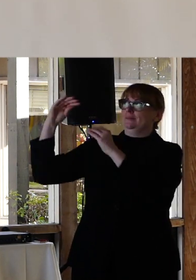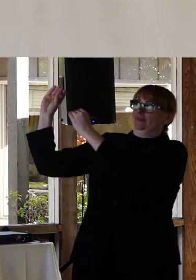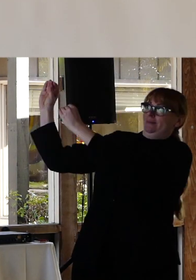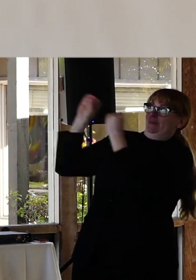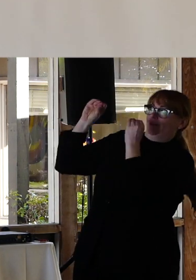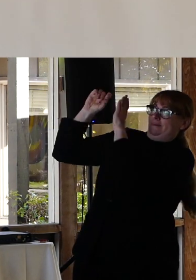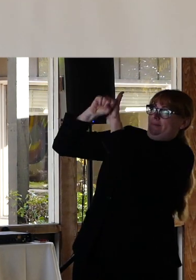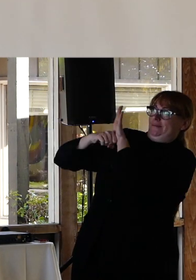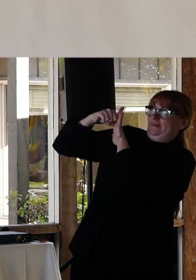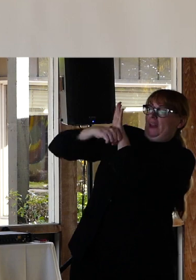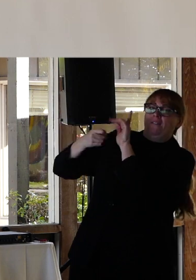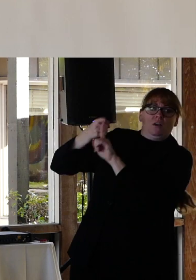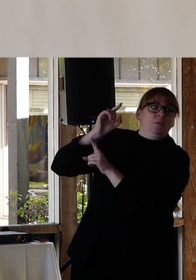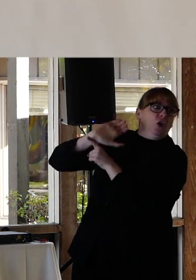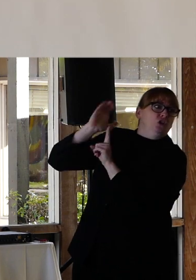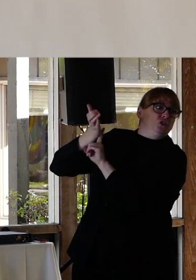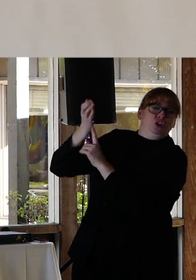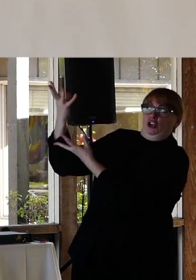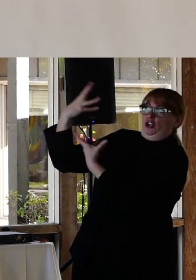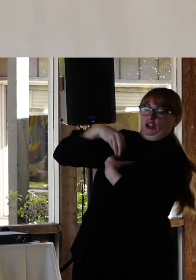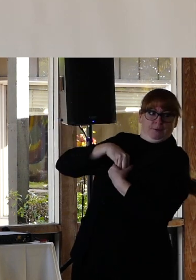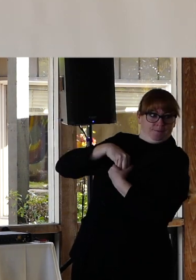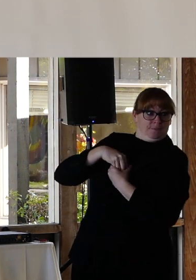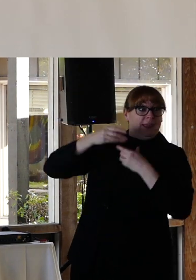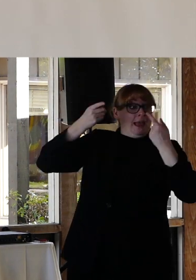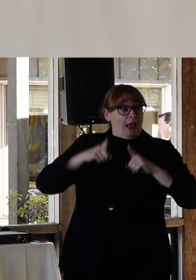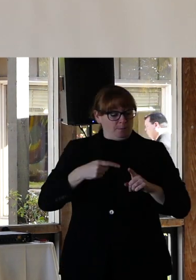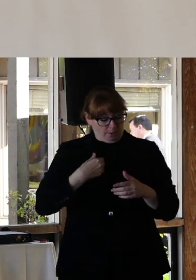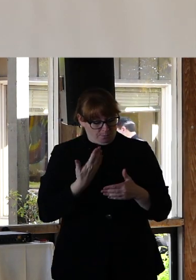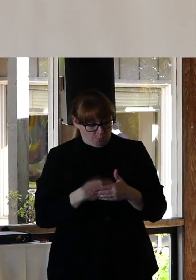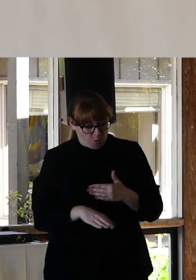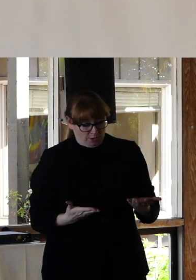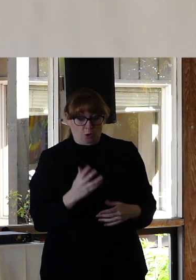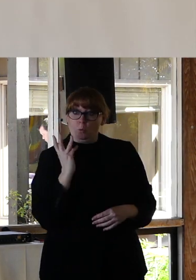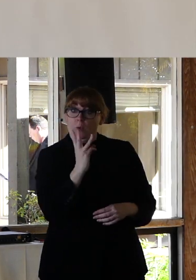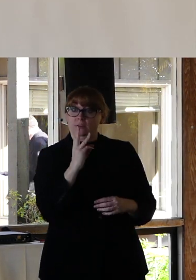And if we look at the society that for those of us born in western cultures,